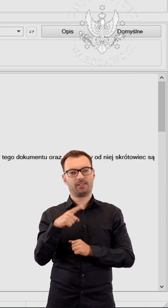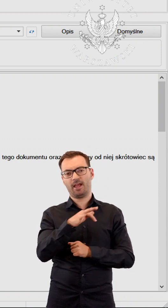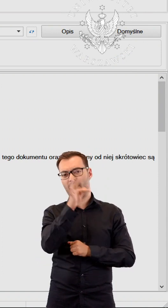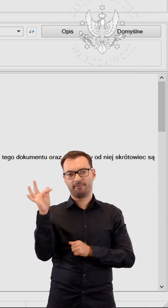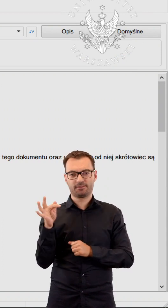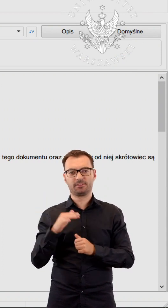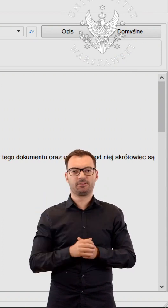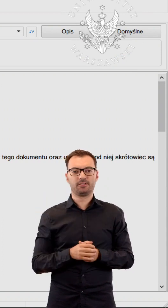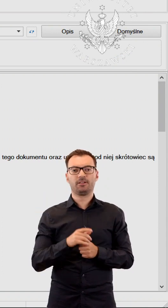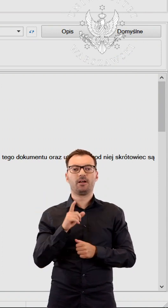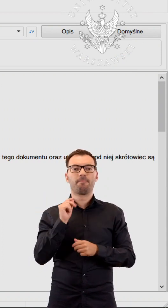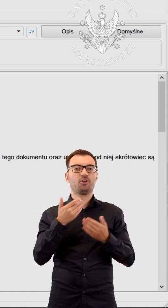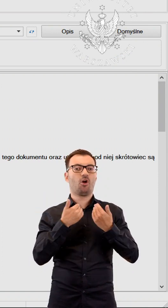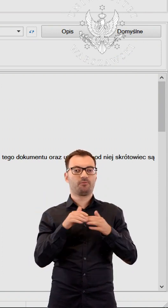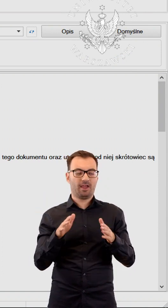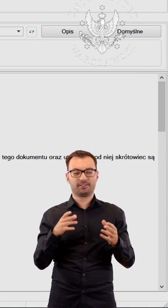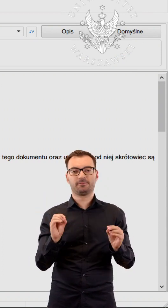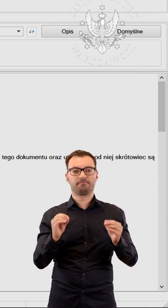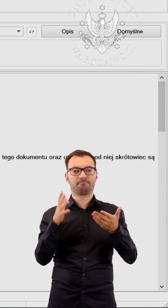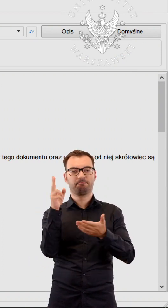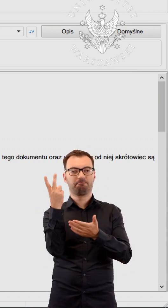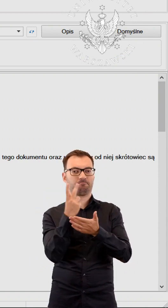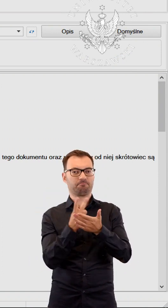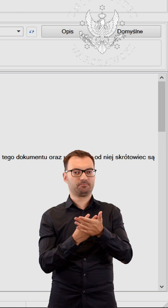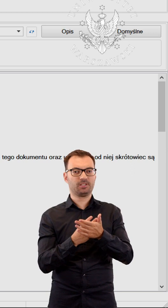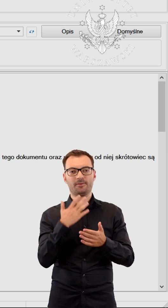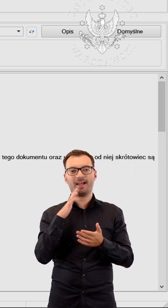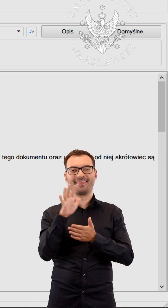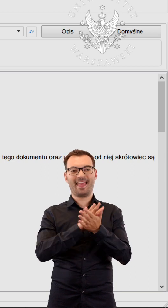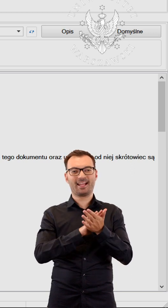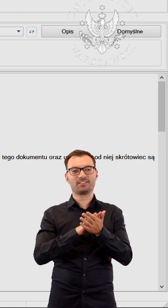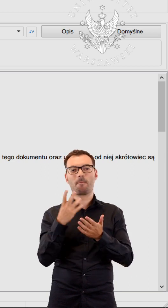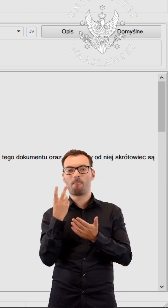The open file can be read out using text-to-speech technology.